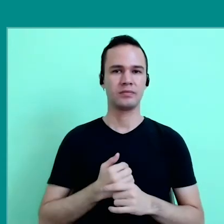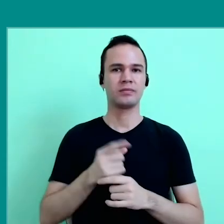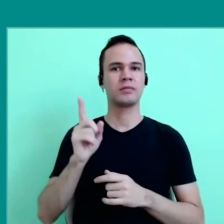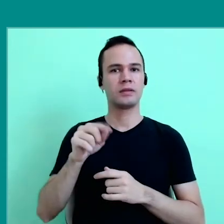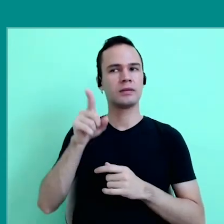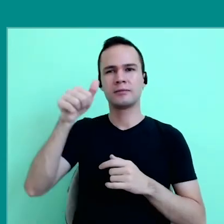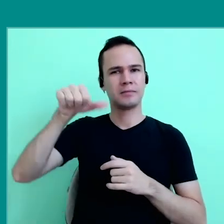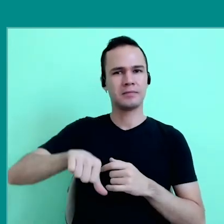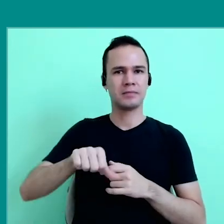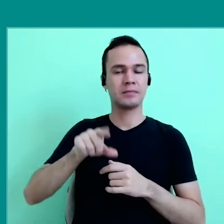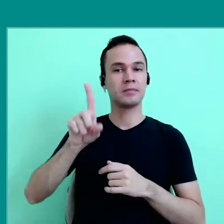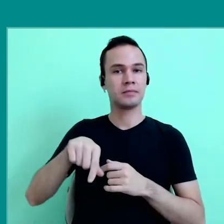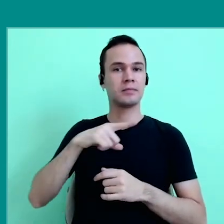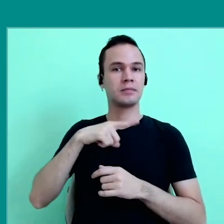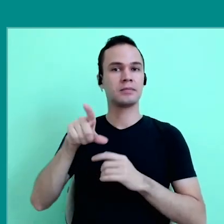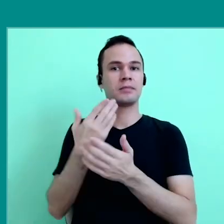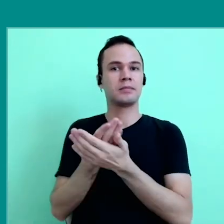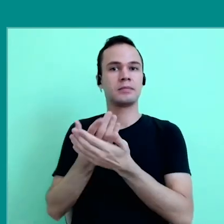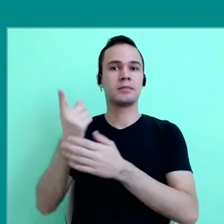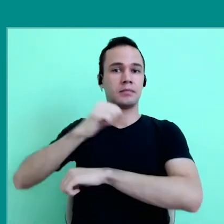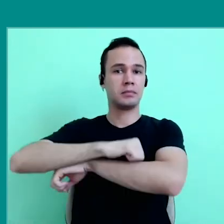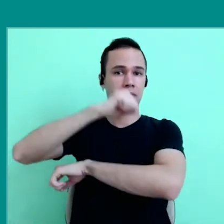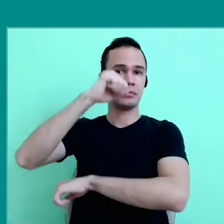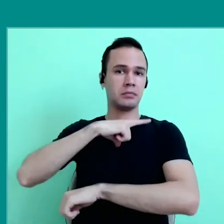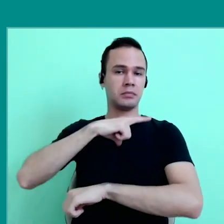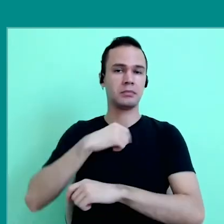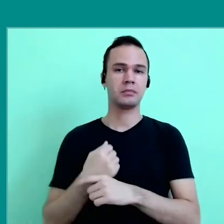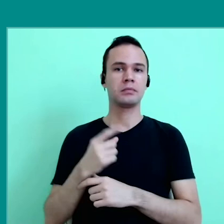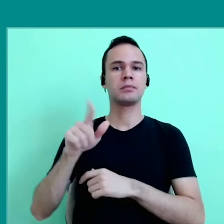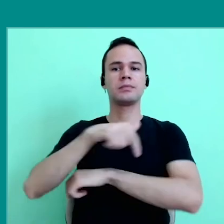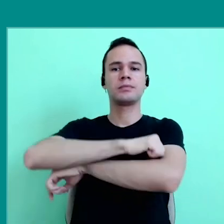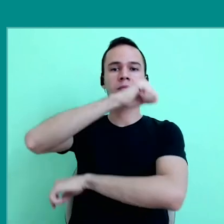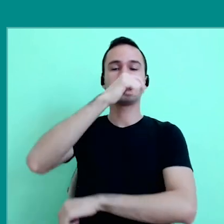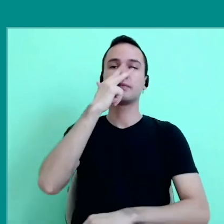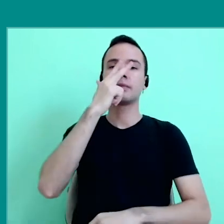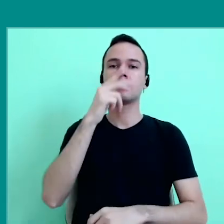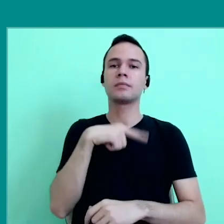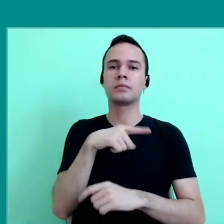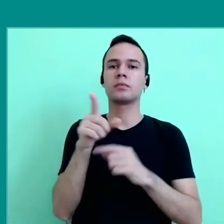even the most precarious, they have classrooms with windows. And the window, it seems to me have a lot to do